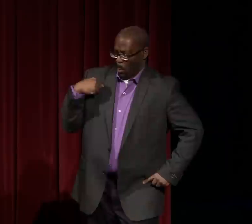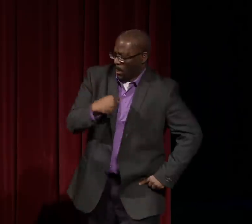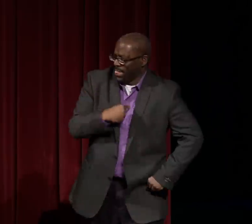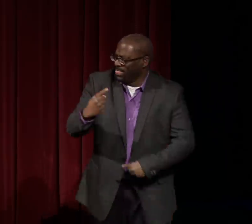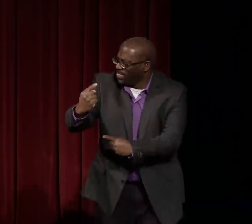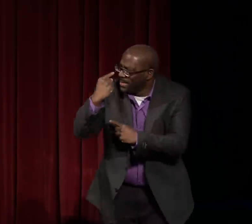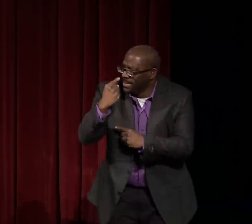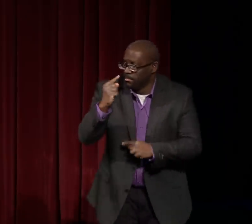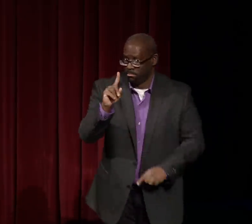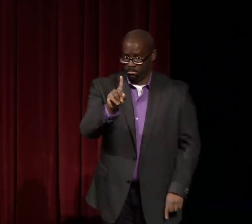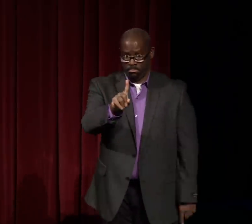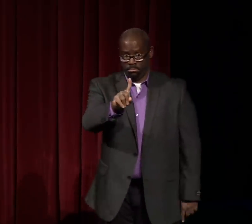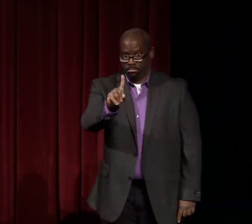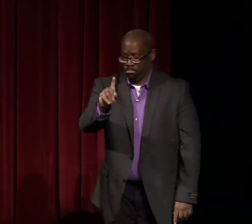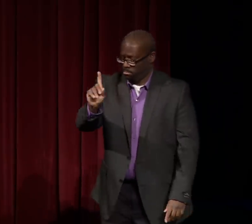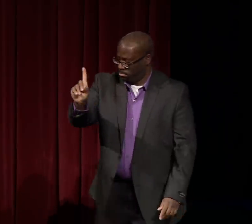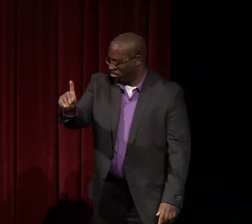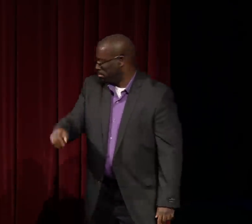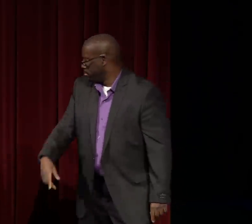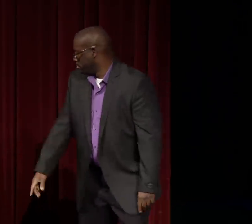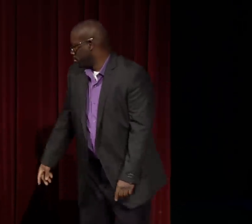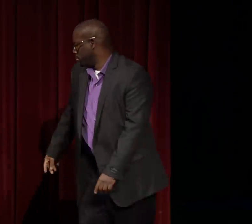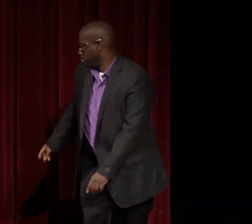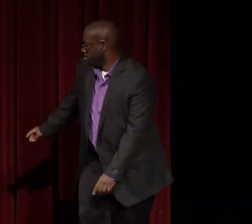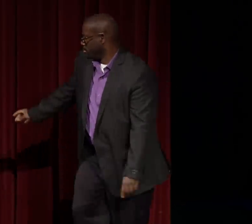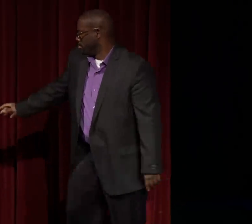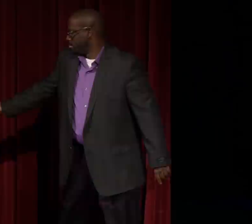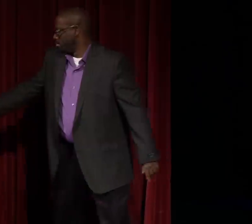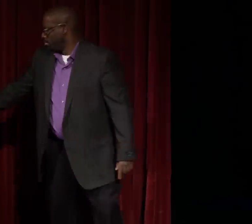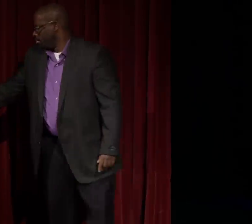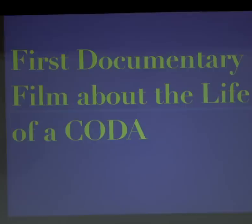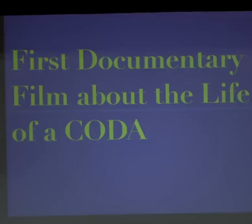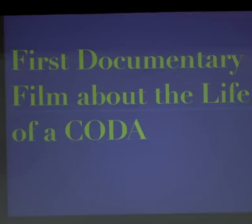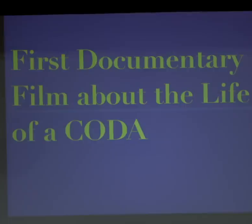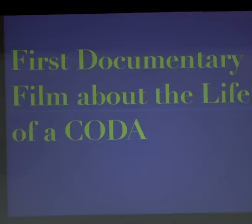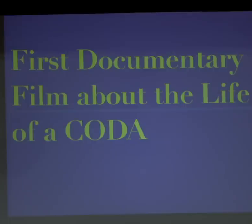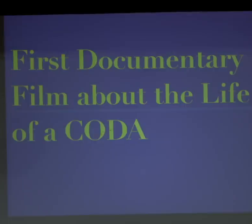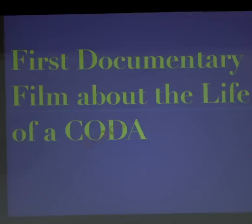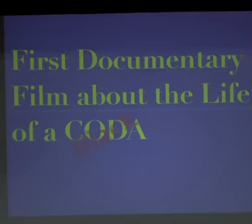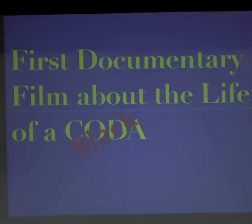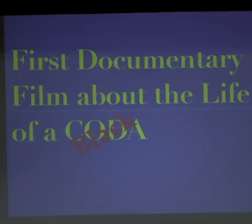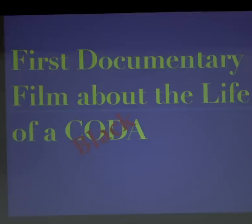about the life of a CODA.